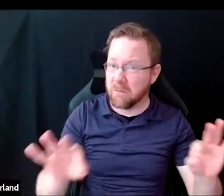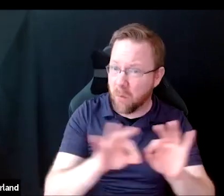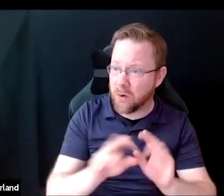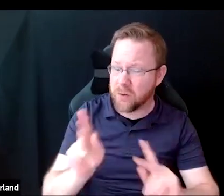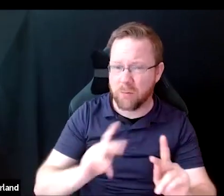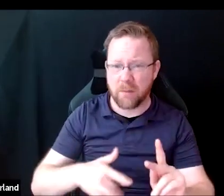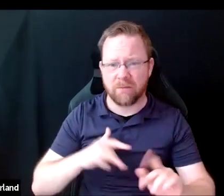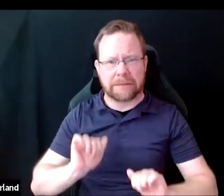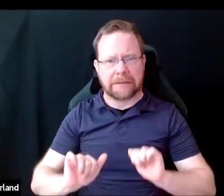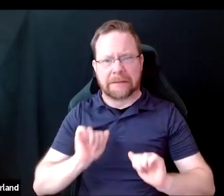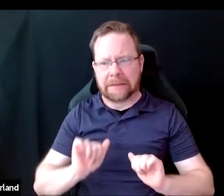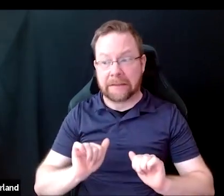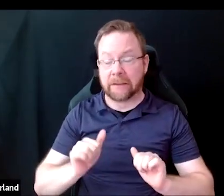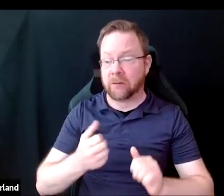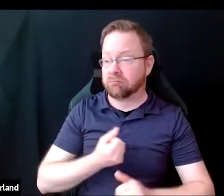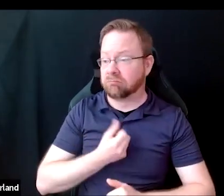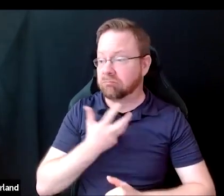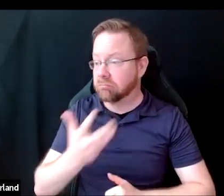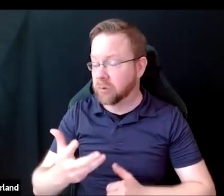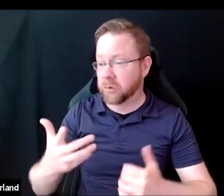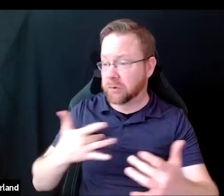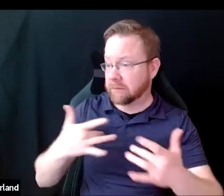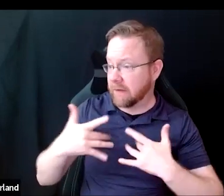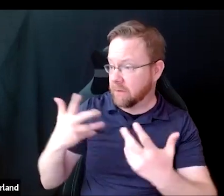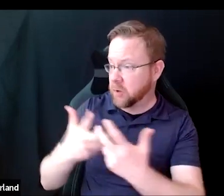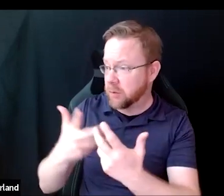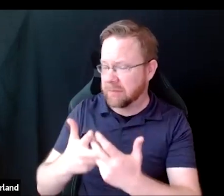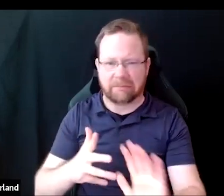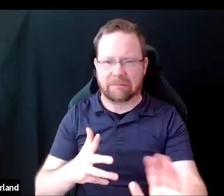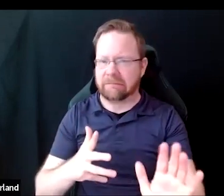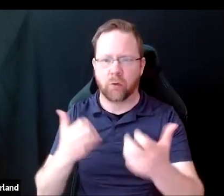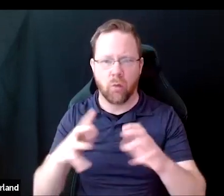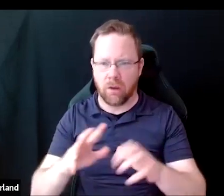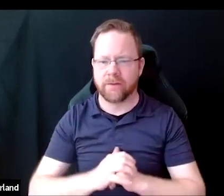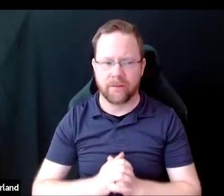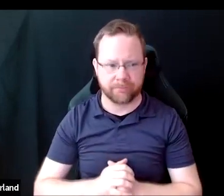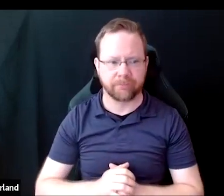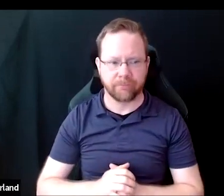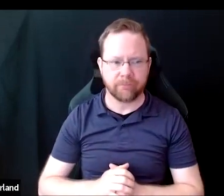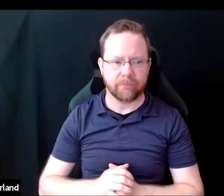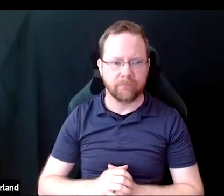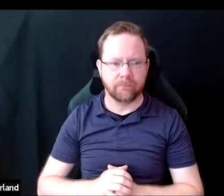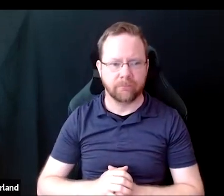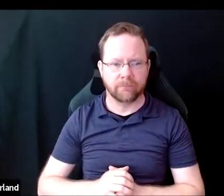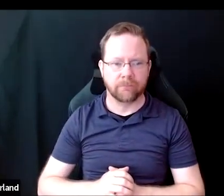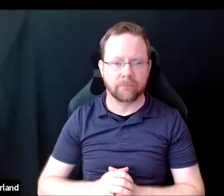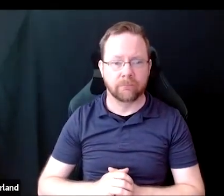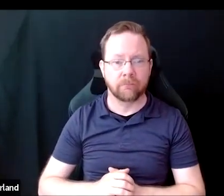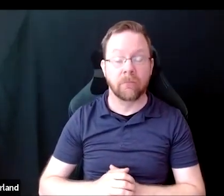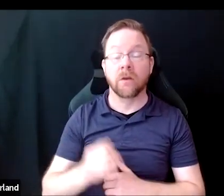about accessibility and address them in real-time. We also think that if interviewers make an effort